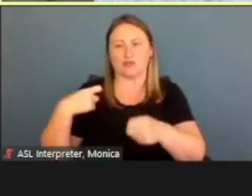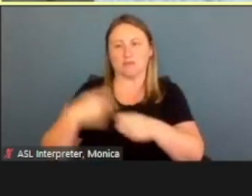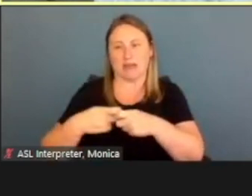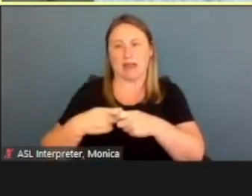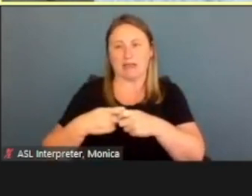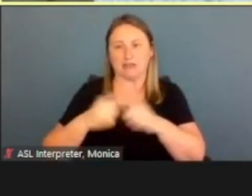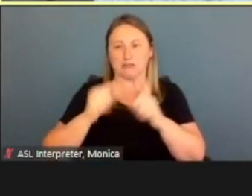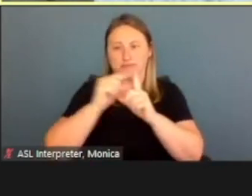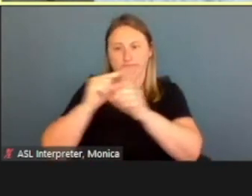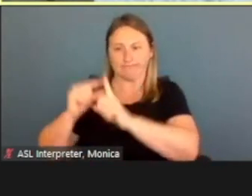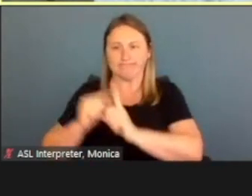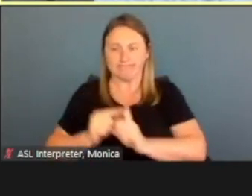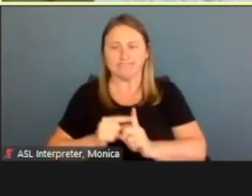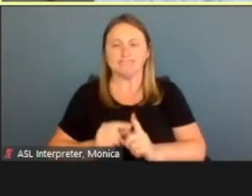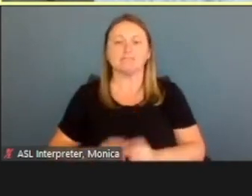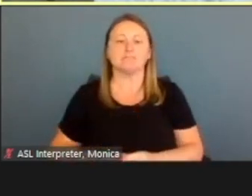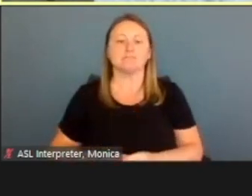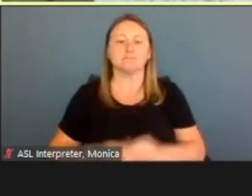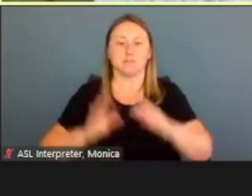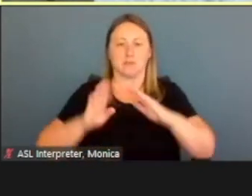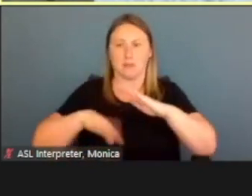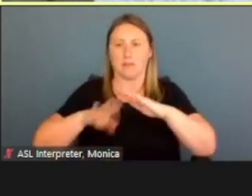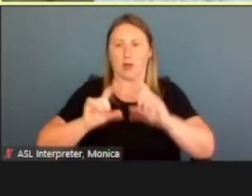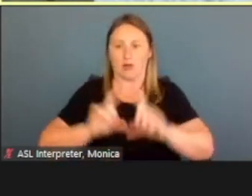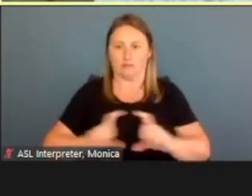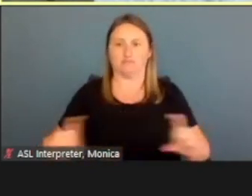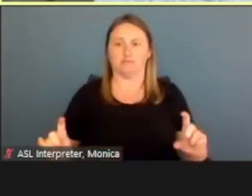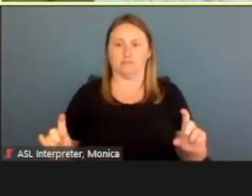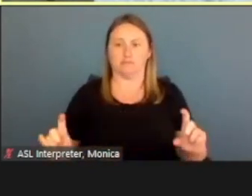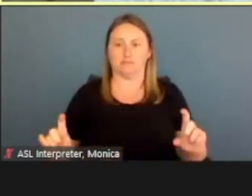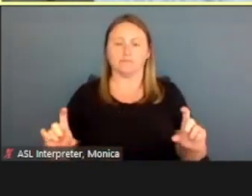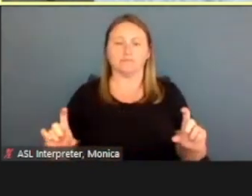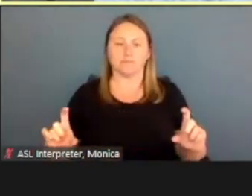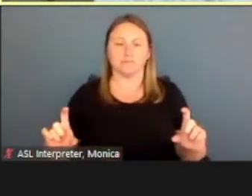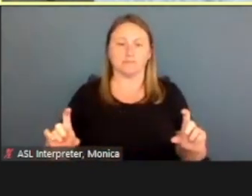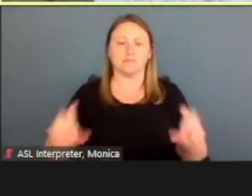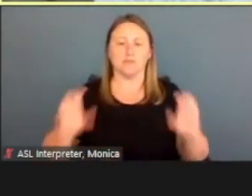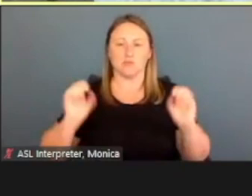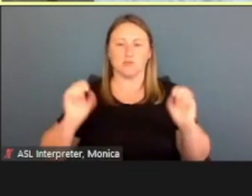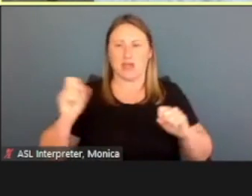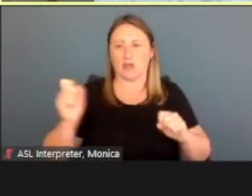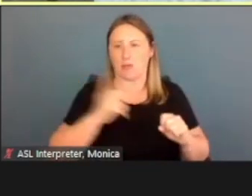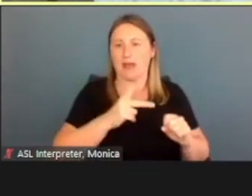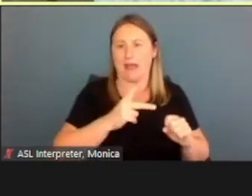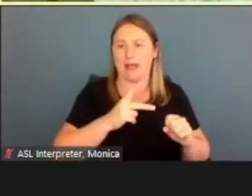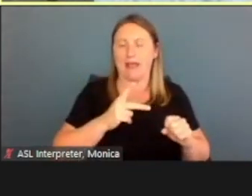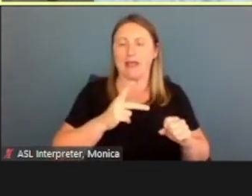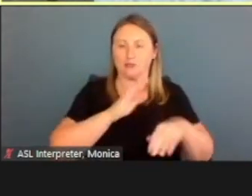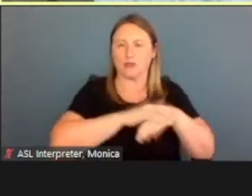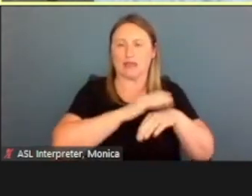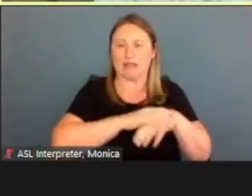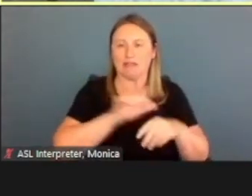And at the footer also there's the ability to go back between English and Spanish if needed.